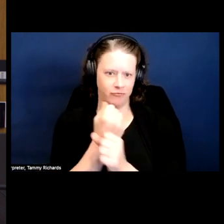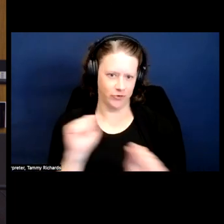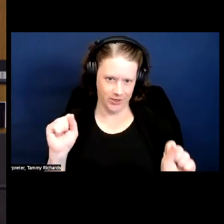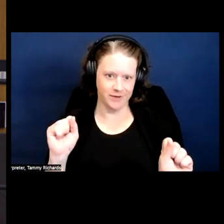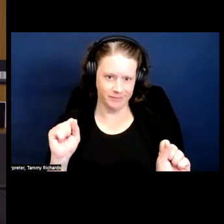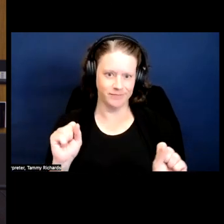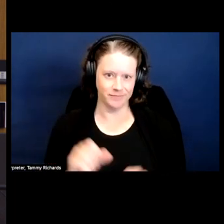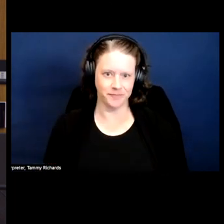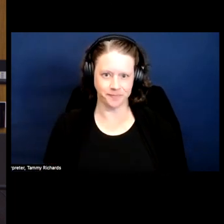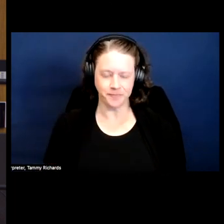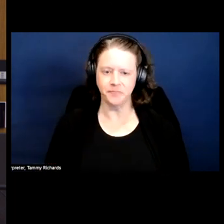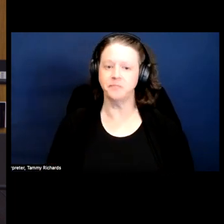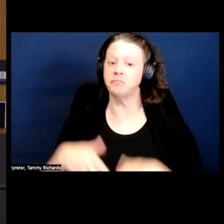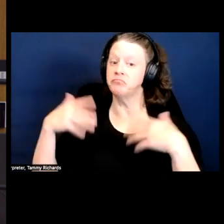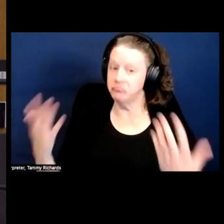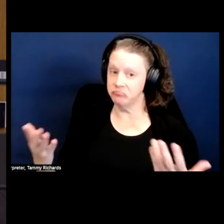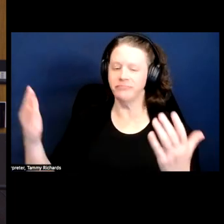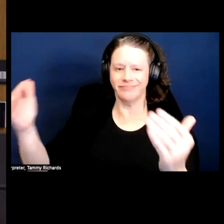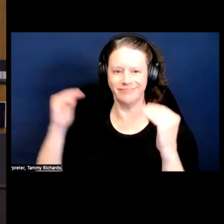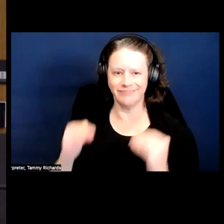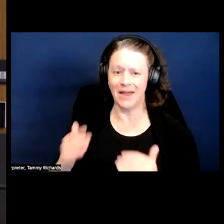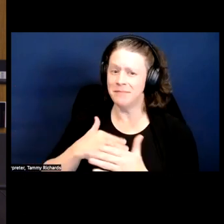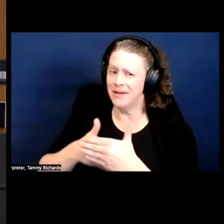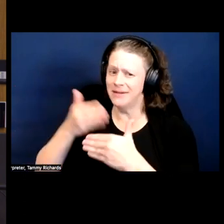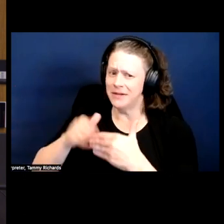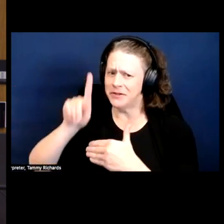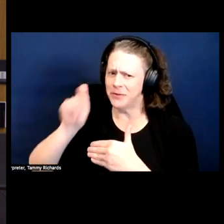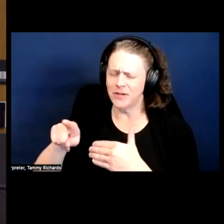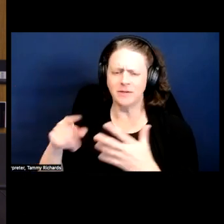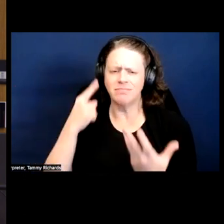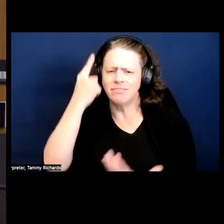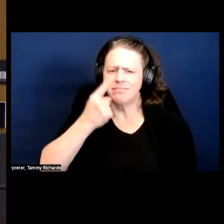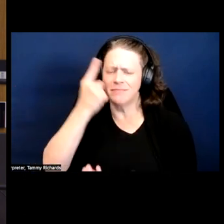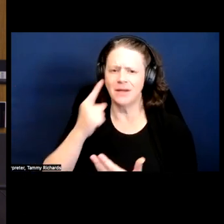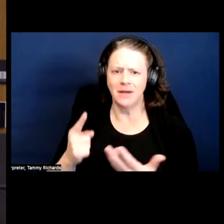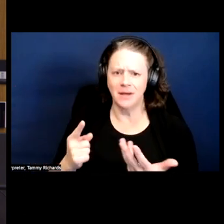So then my next question is, what are the conditions or circumstances